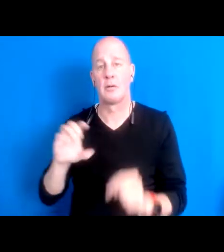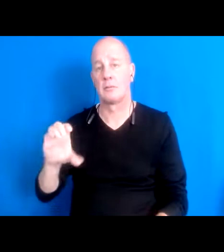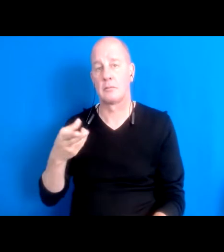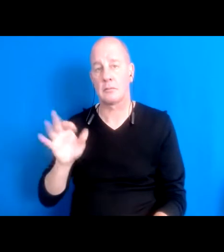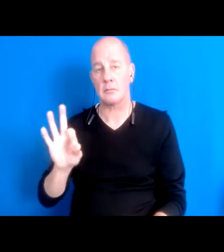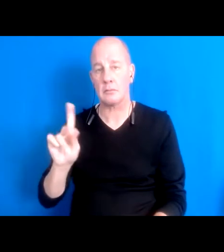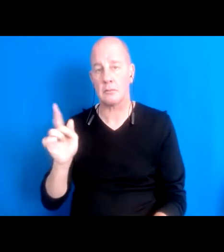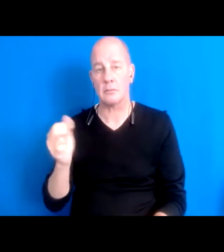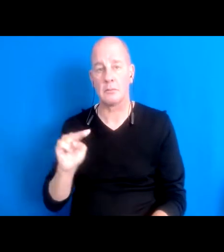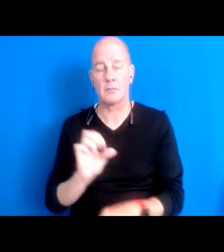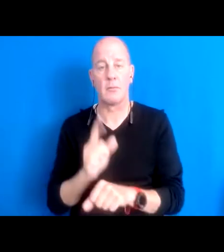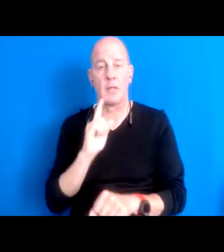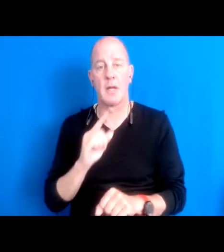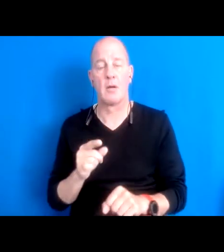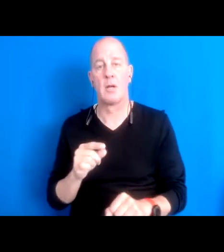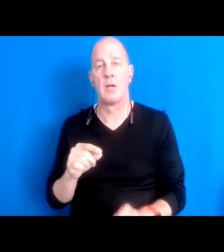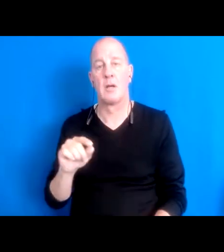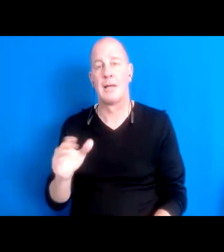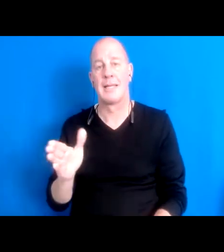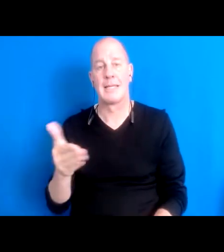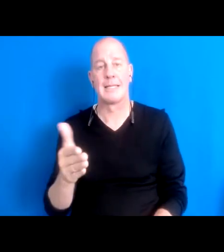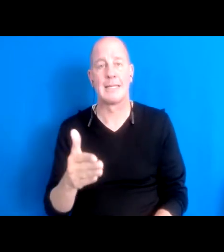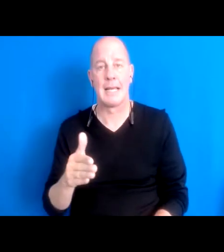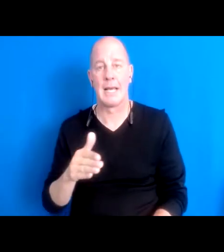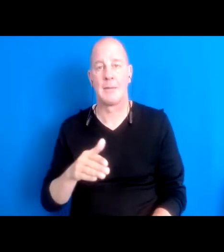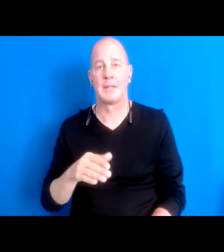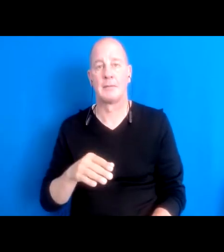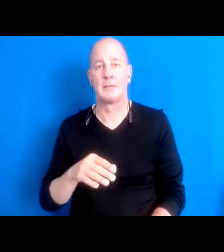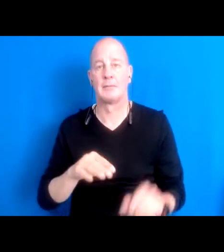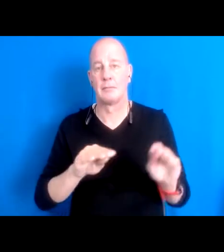run for salmon and and all and how that connects with our work here in the Bay with the rivers